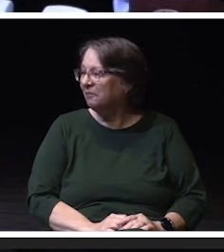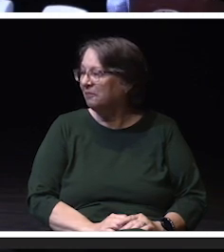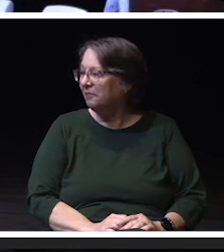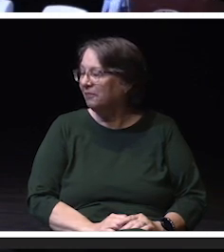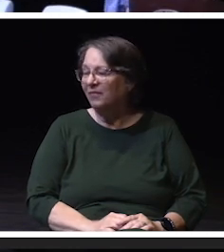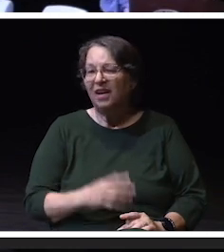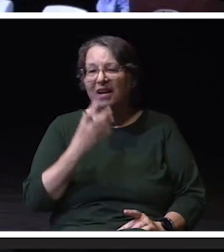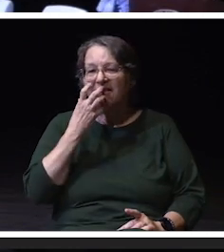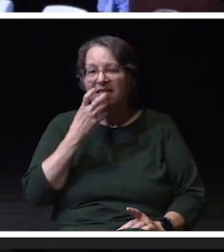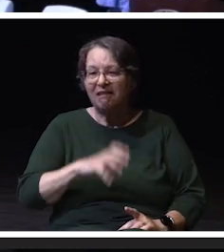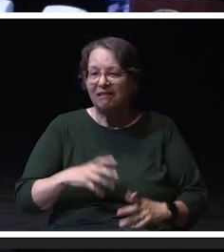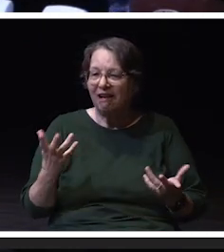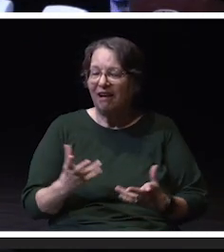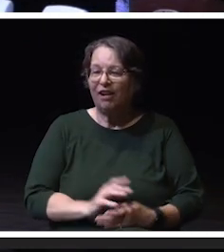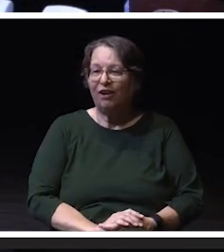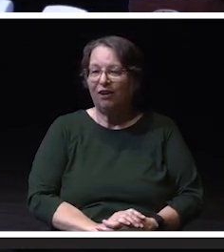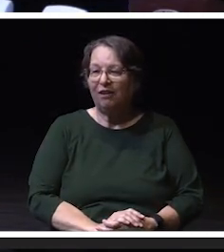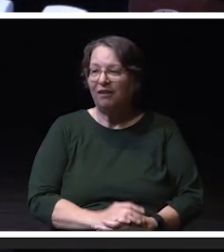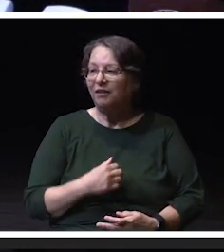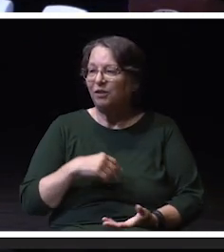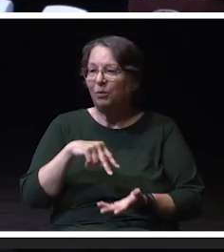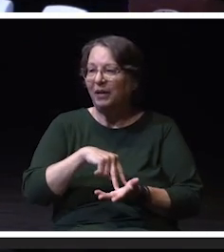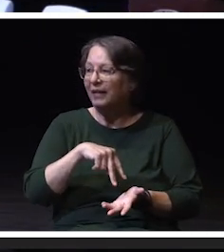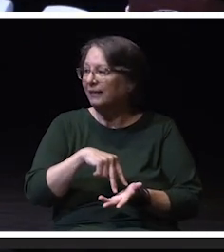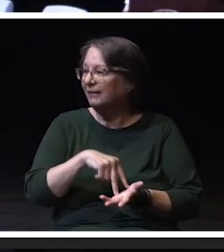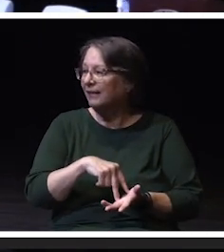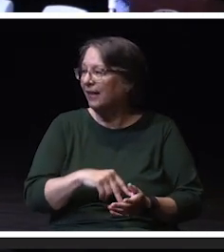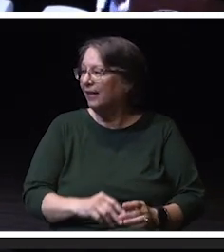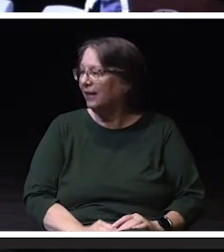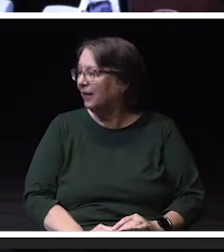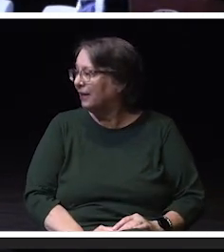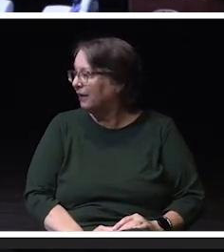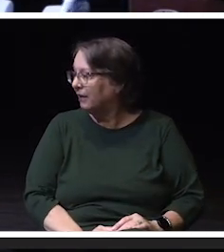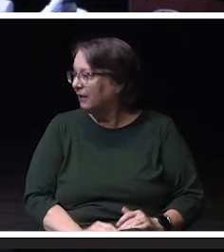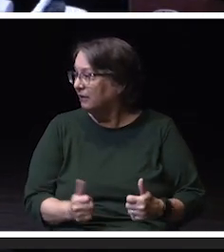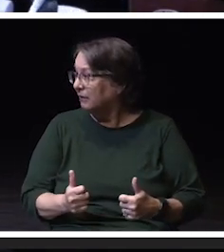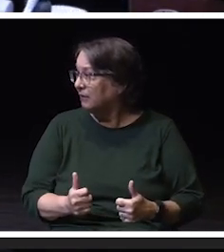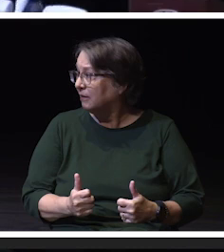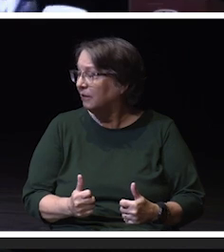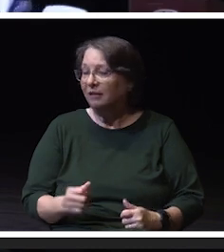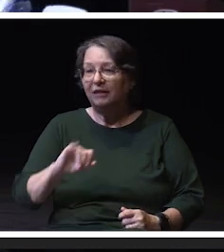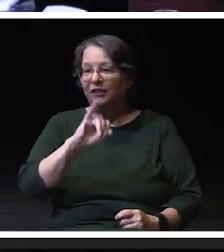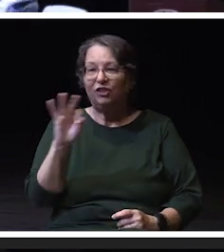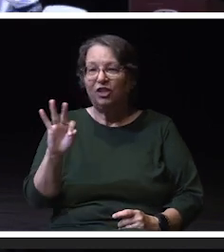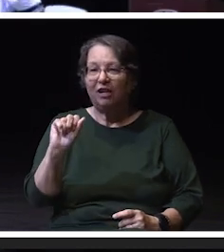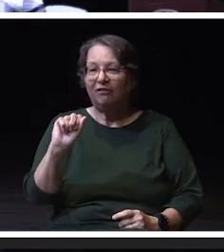So we get to we get to stand here. You got it there. Jeff Angileri everyone! Fantastic.